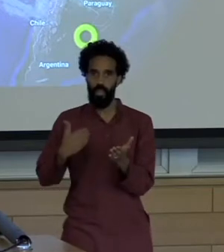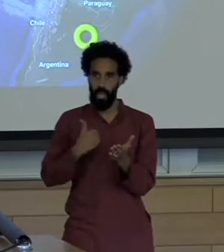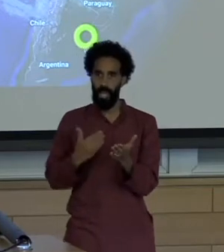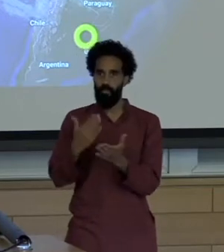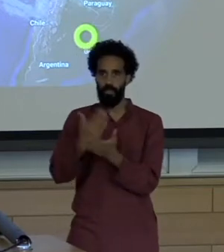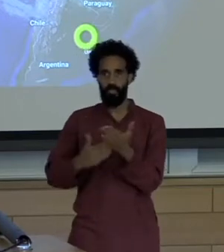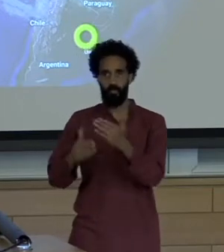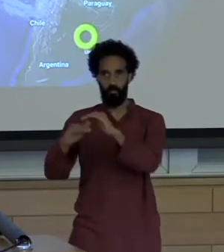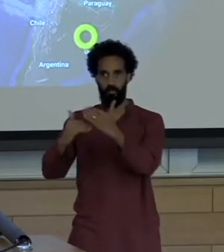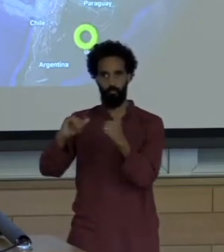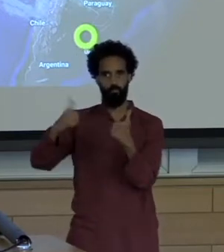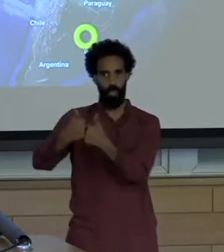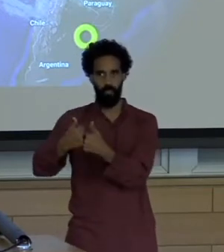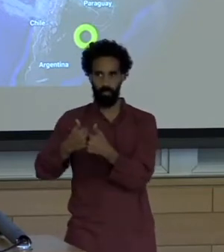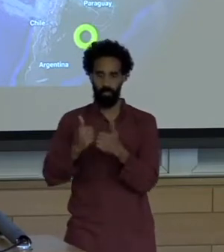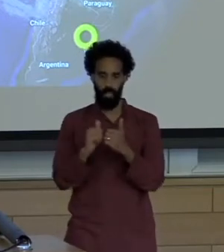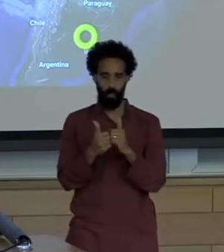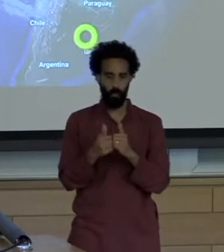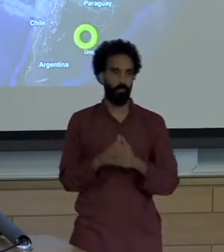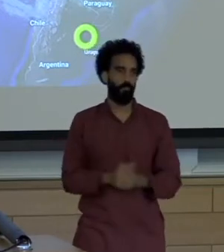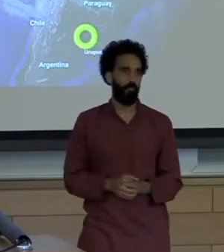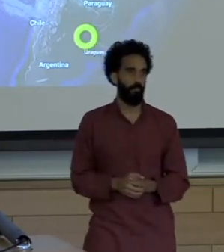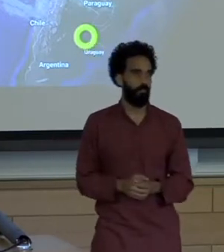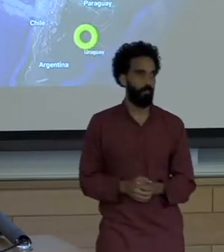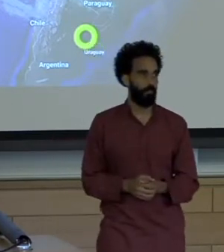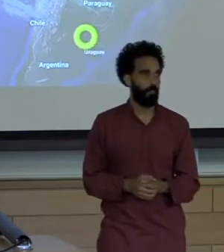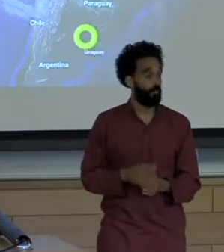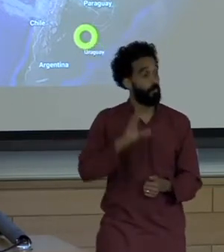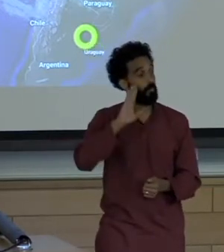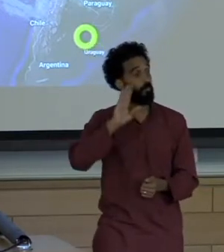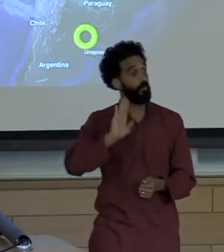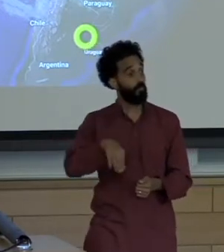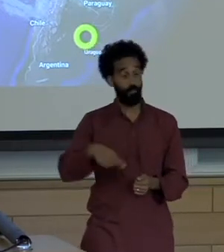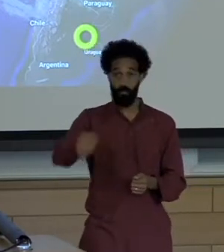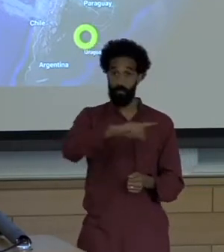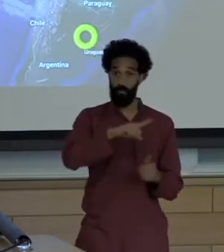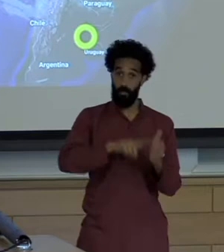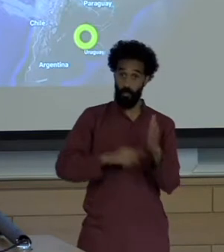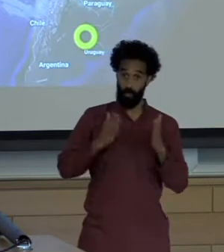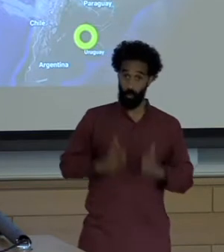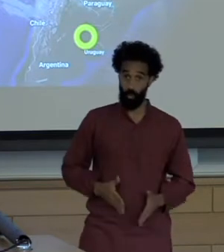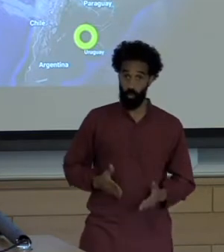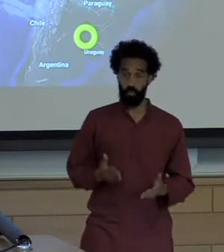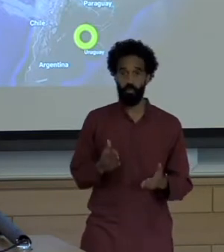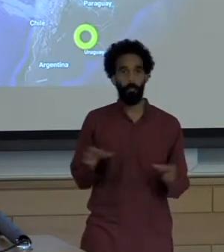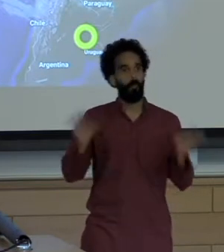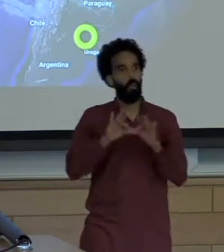I just feel compelled to explain that the way we go about doing our work is a